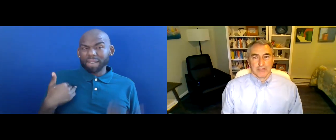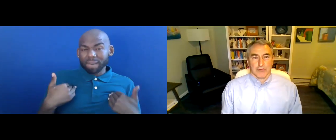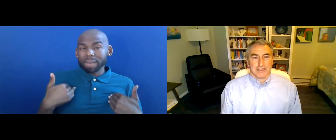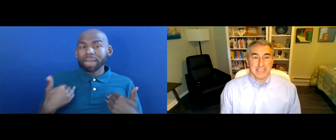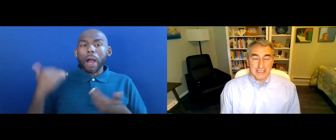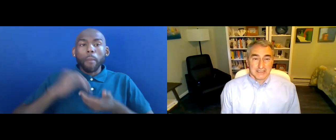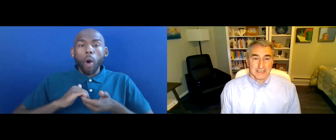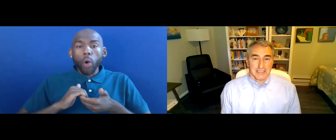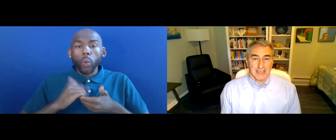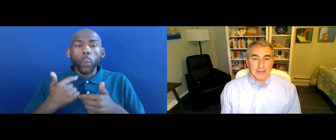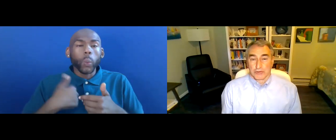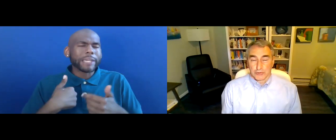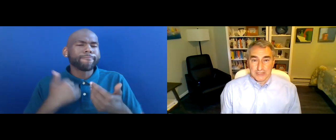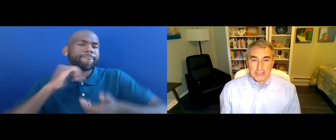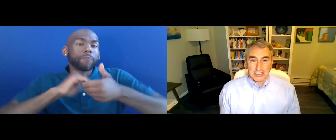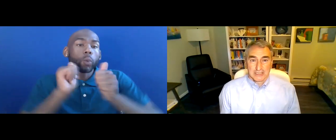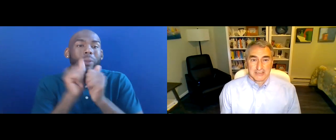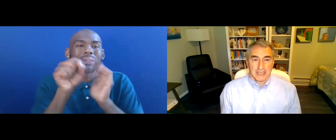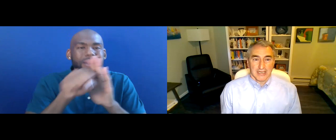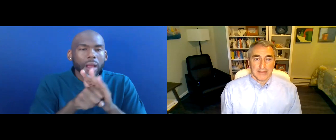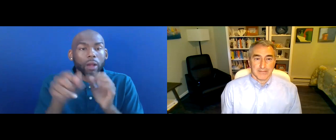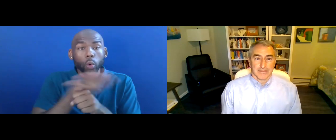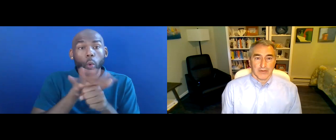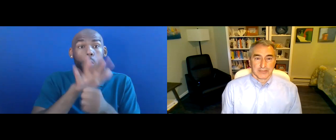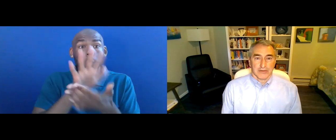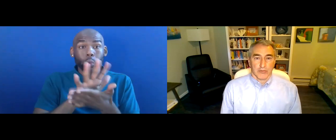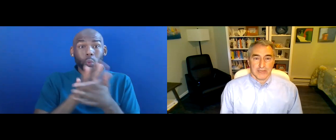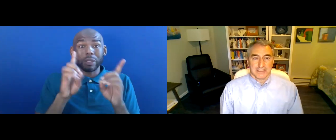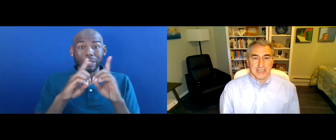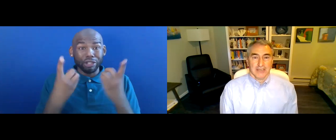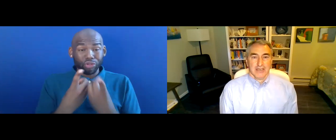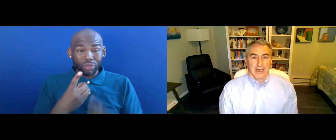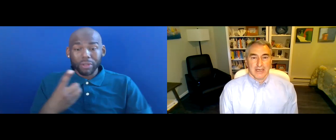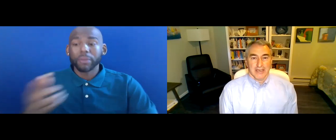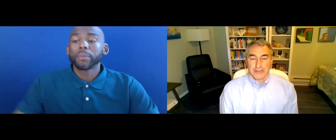PARTNER WITH THE STATES AND ALSO WITH STATE HEALTH